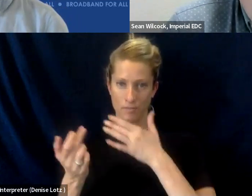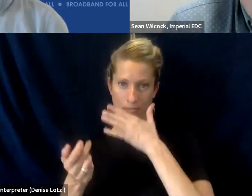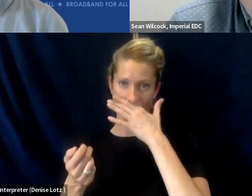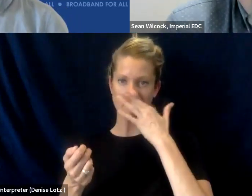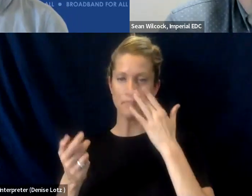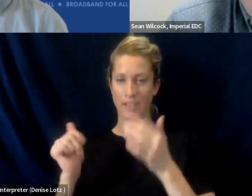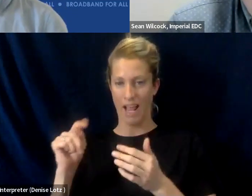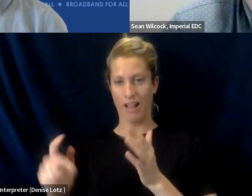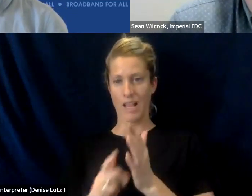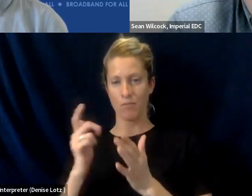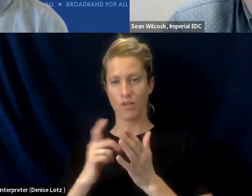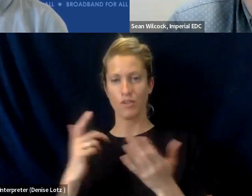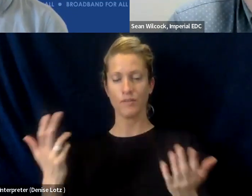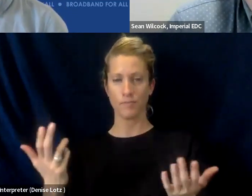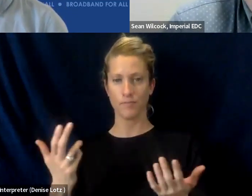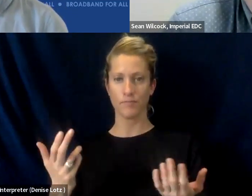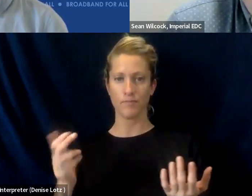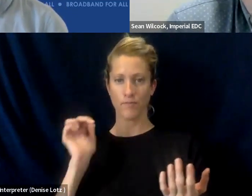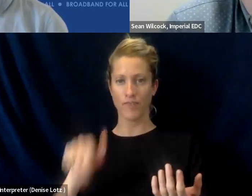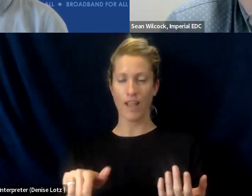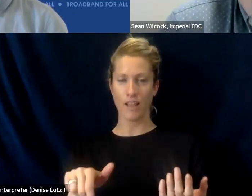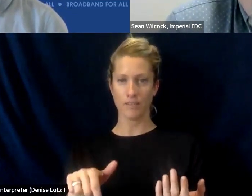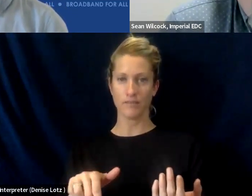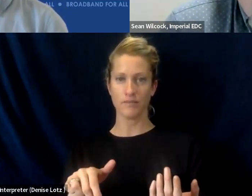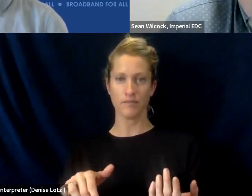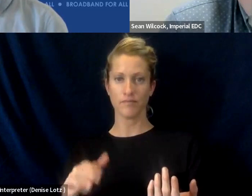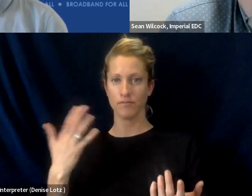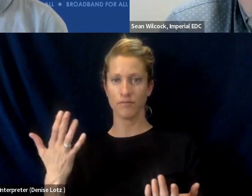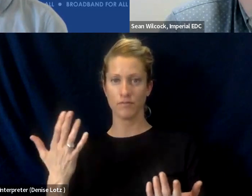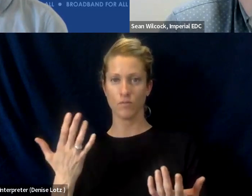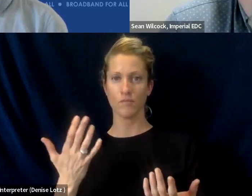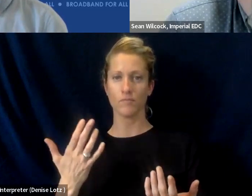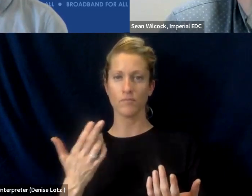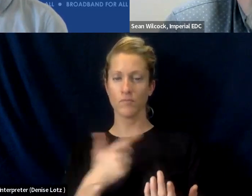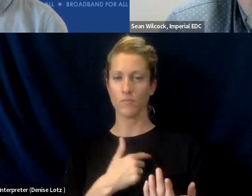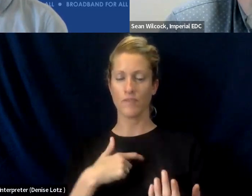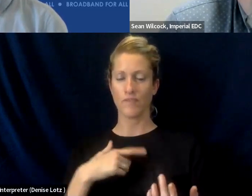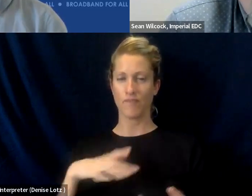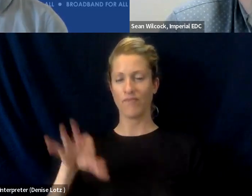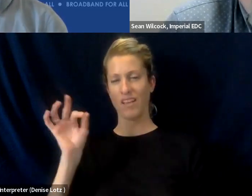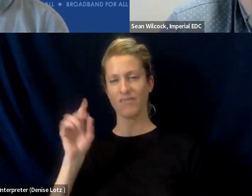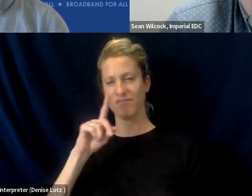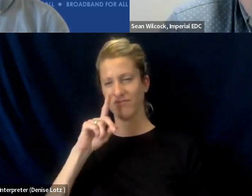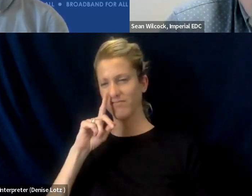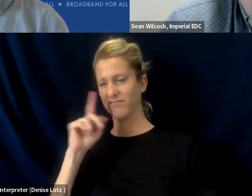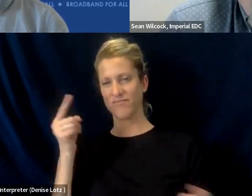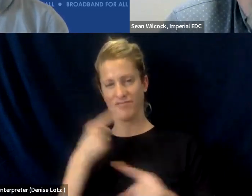you know and that's just you know that's just find that ironic and in kind of insufficient.